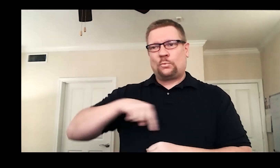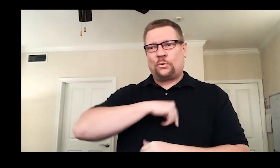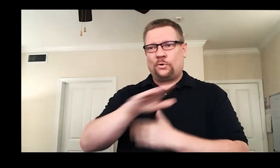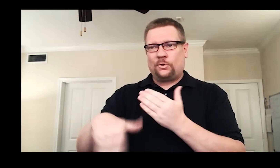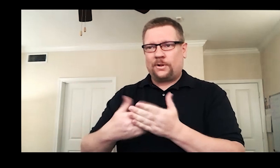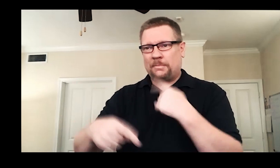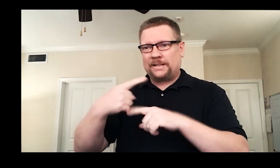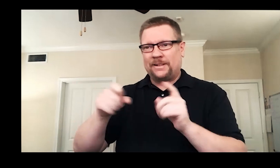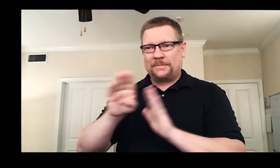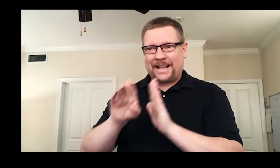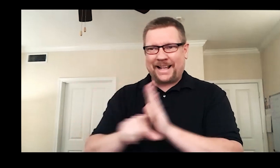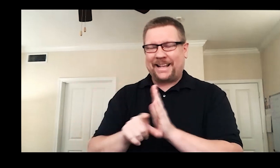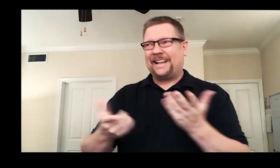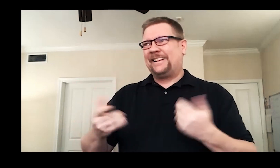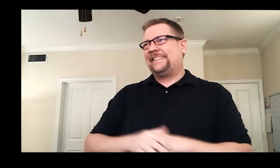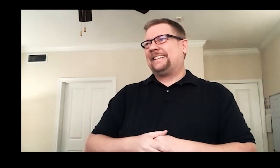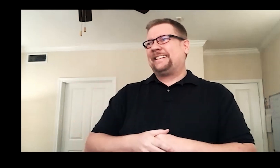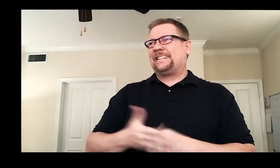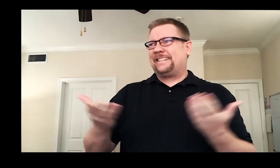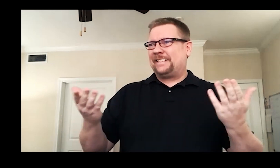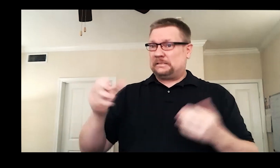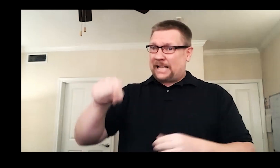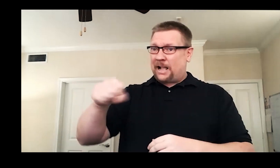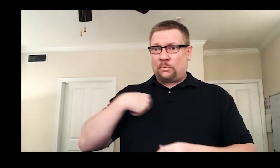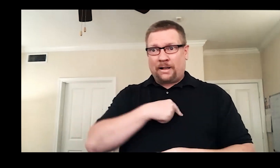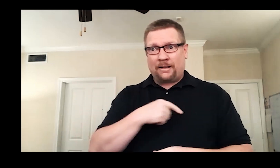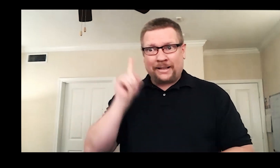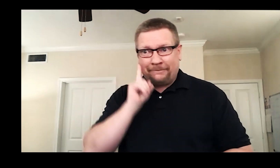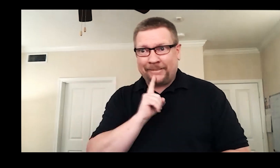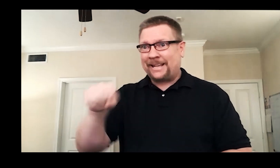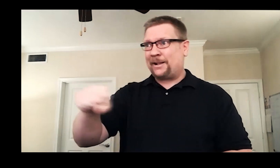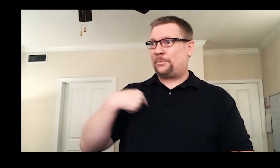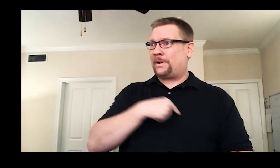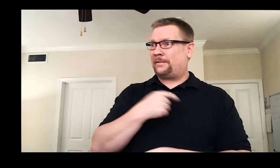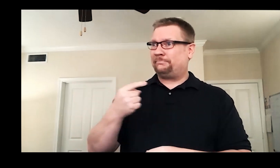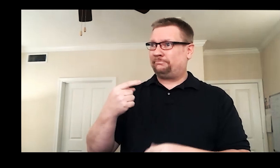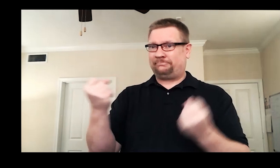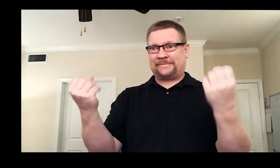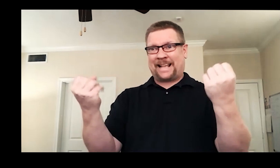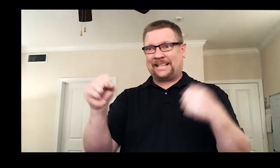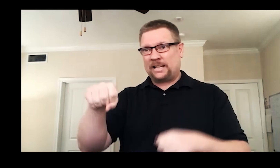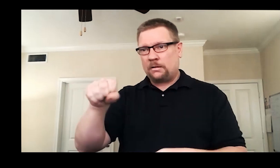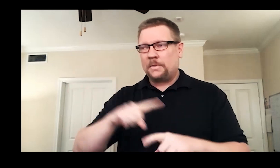We all came from different backgrounds. We were all Deaf, we all signed,